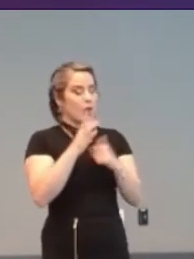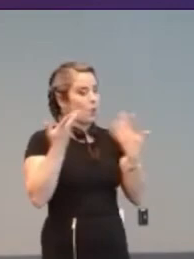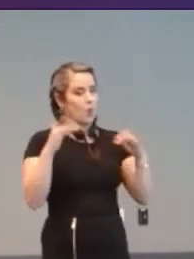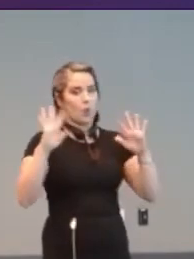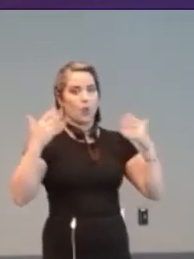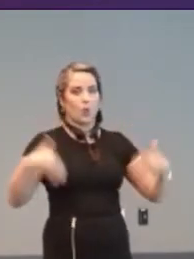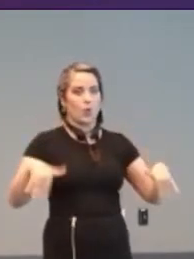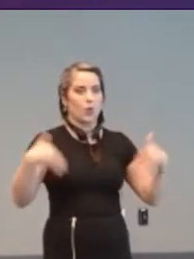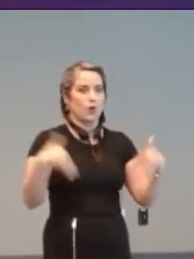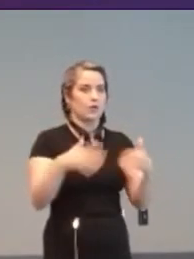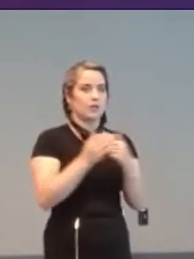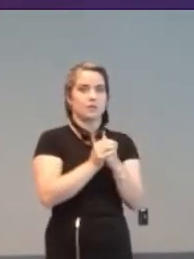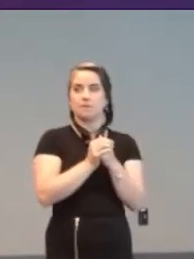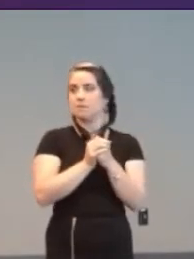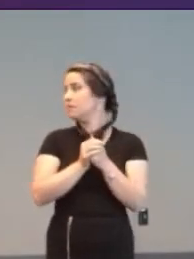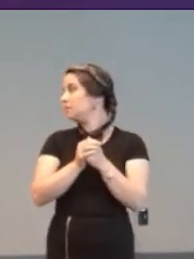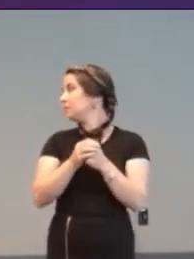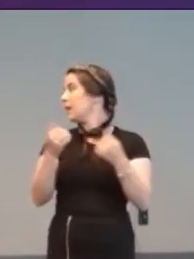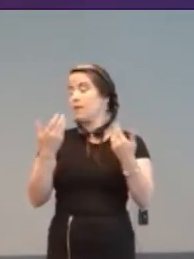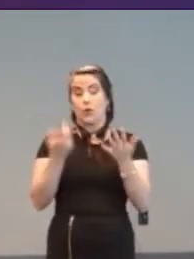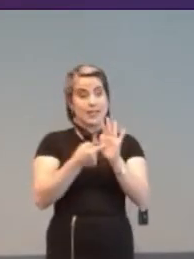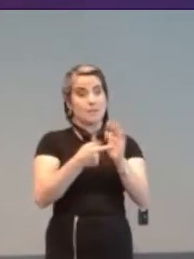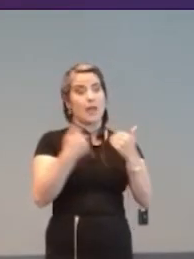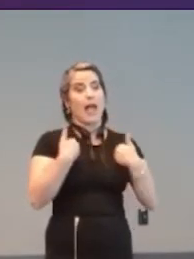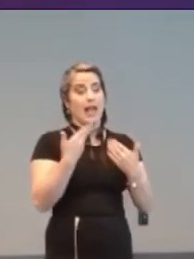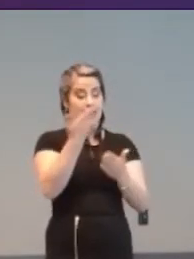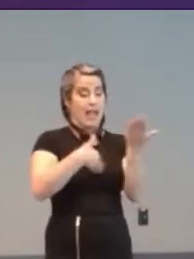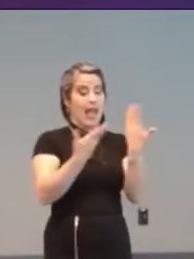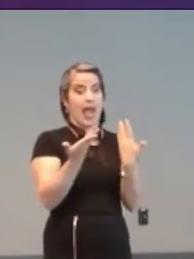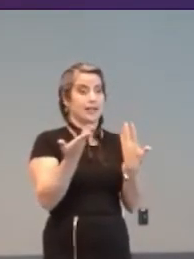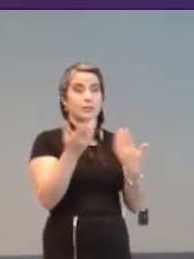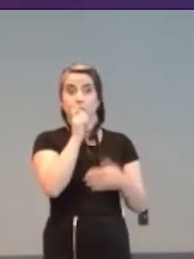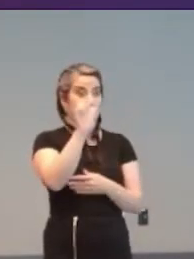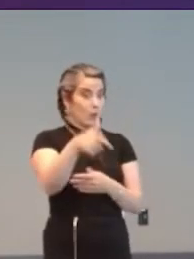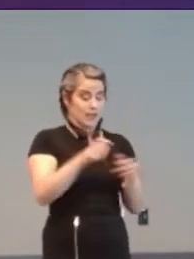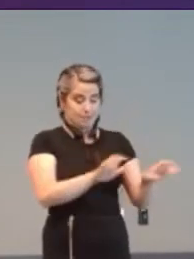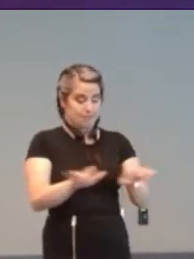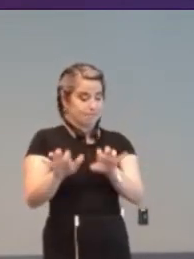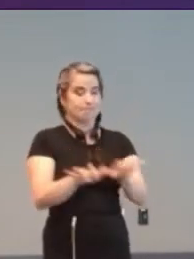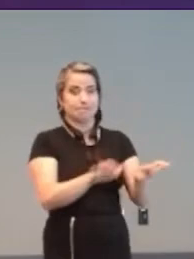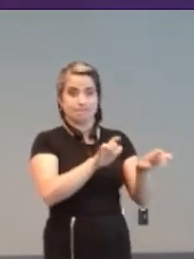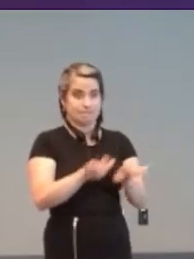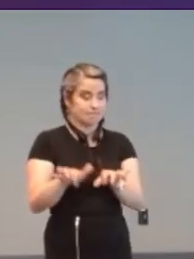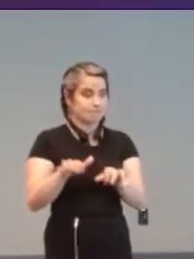Emik Avakian’s hands-free typewriter controlled with coded puffs of air.